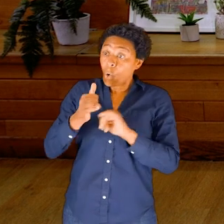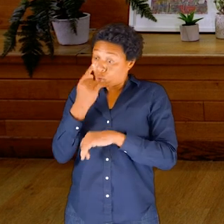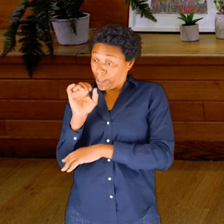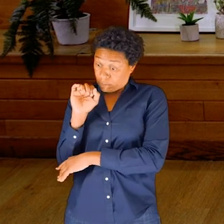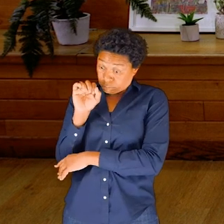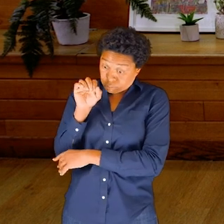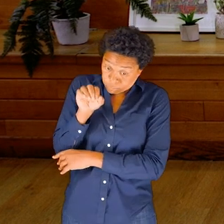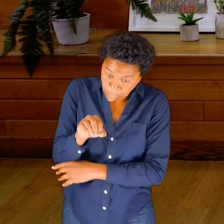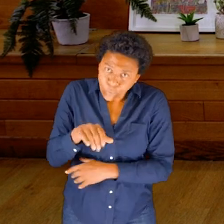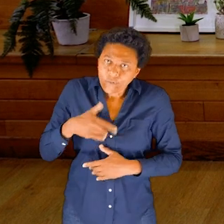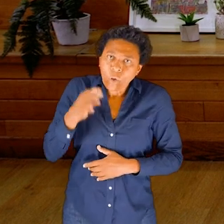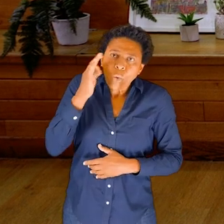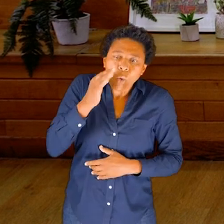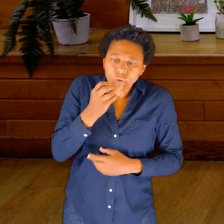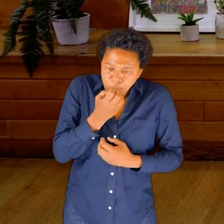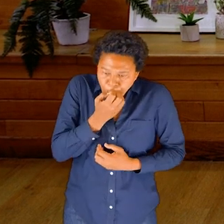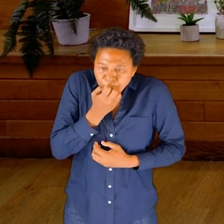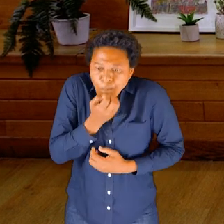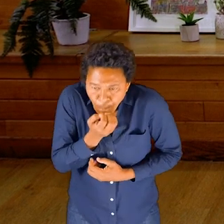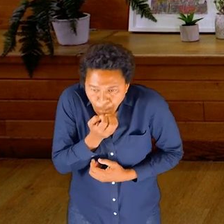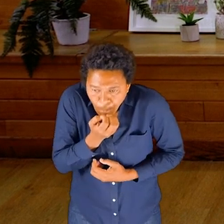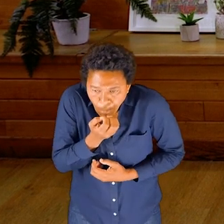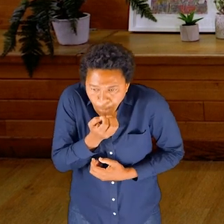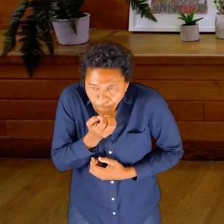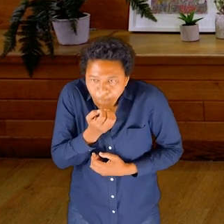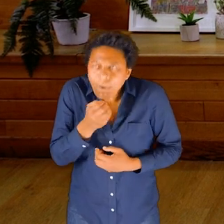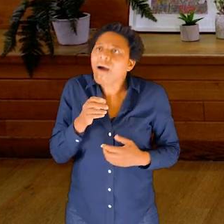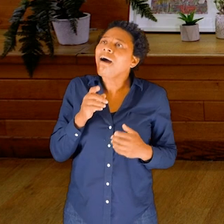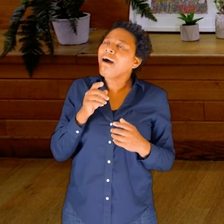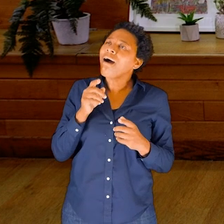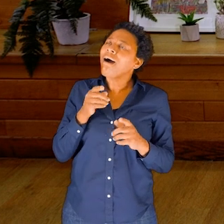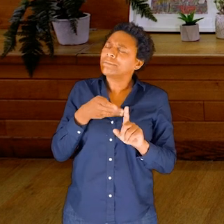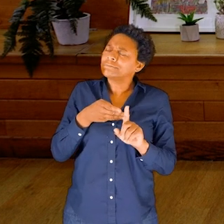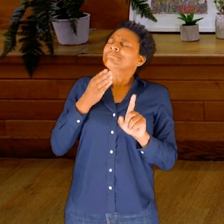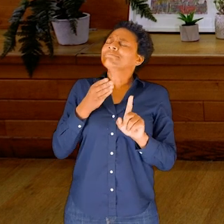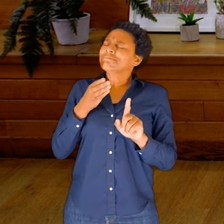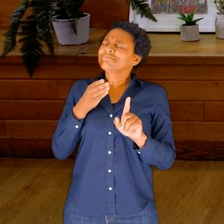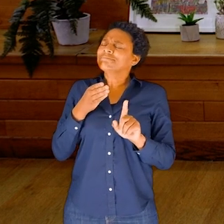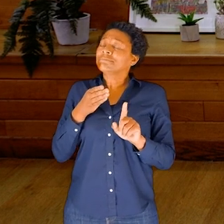So just shifting around using the bottle, if it’s helpful.